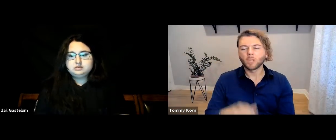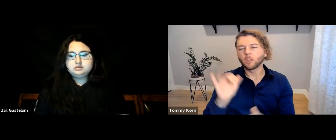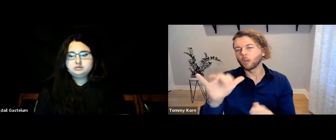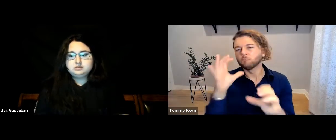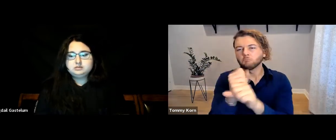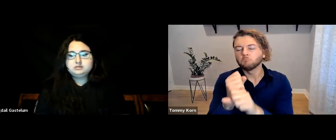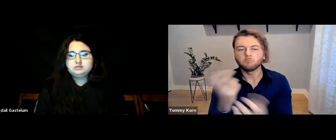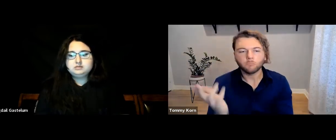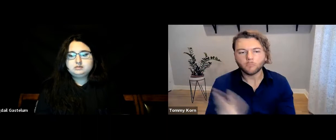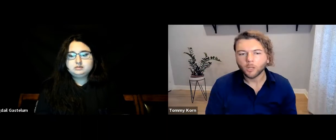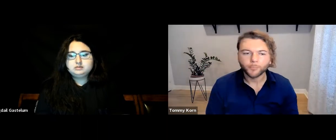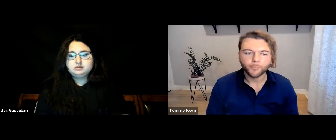That basically sums it all up.